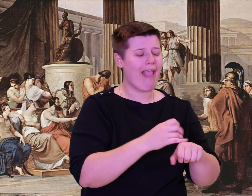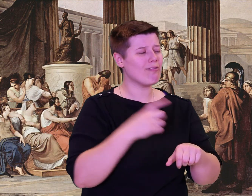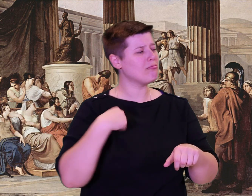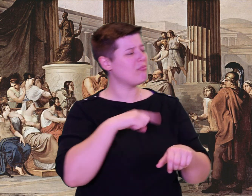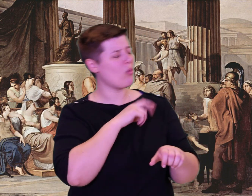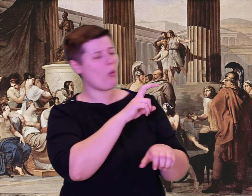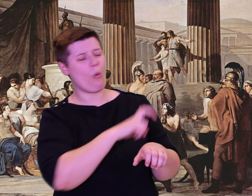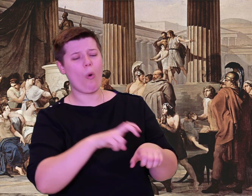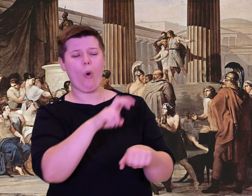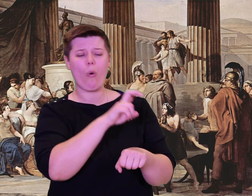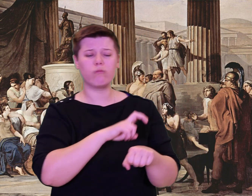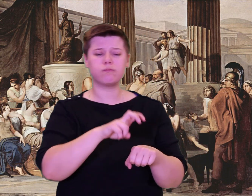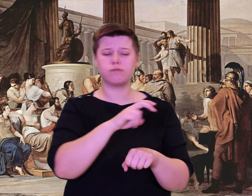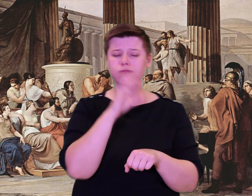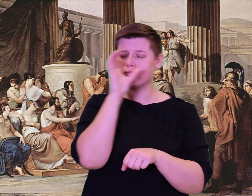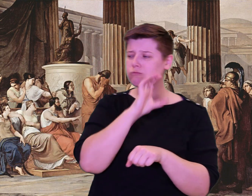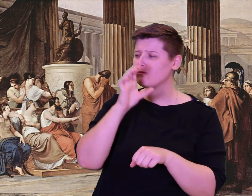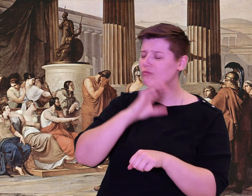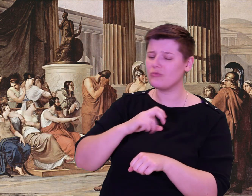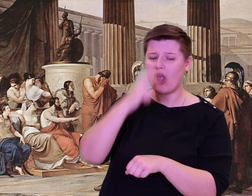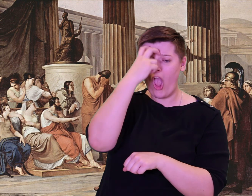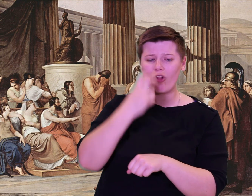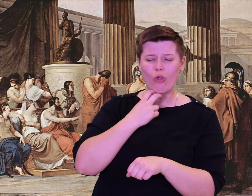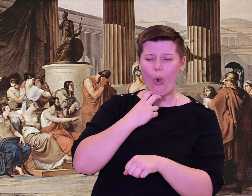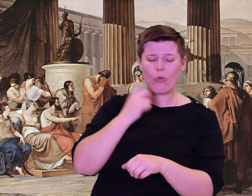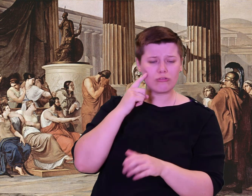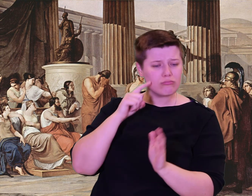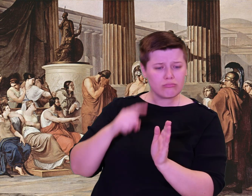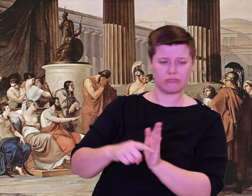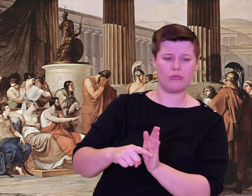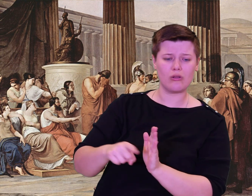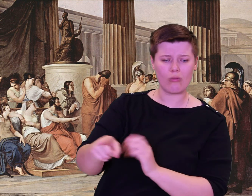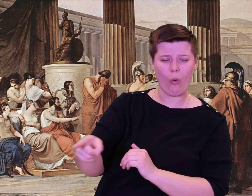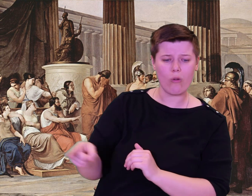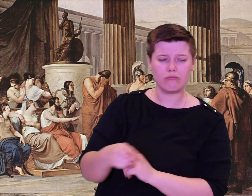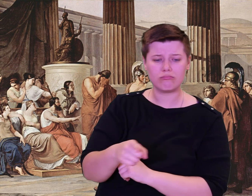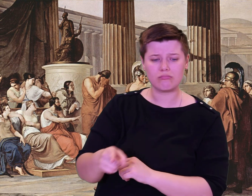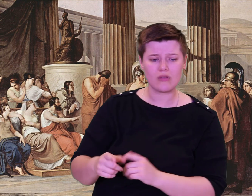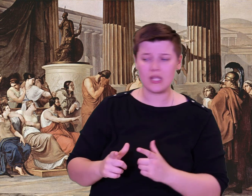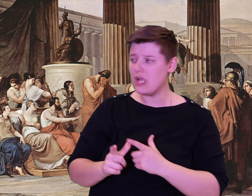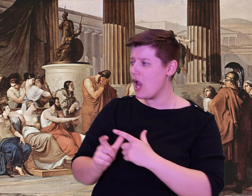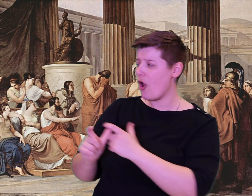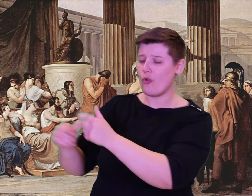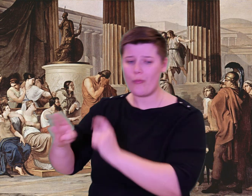anchor stones or ropes or cables. The ships that come to shore there can